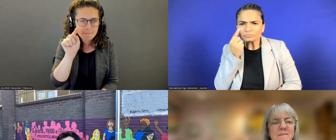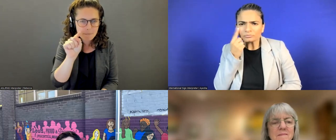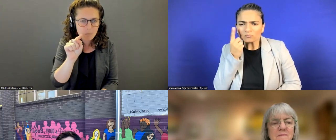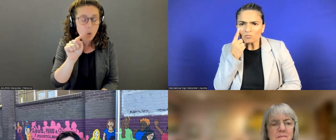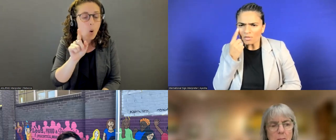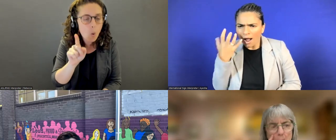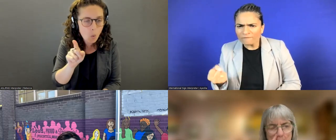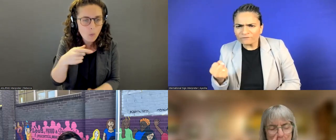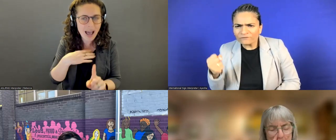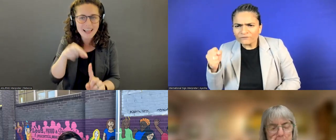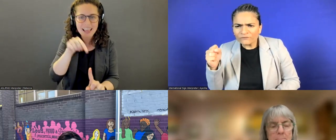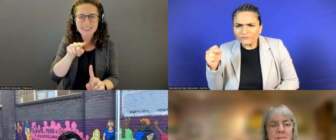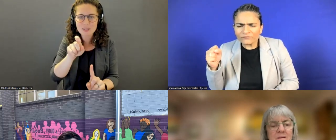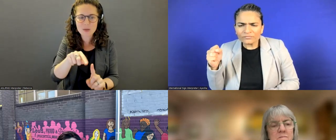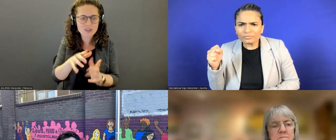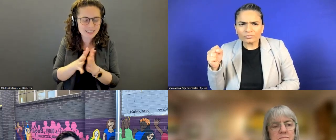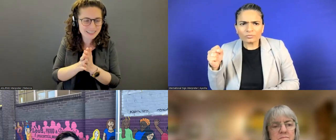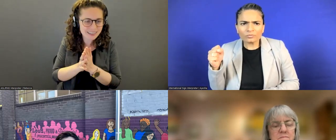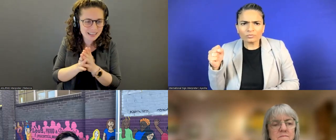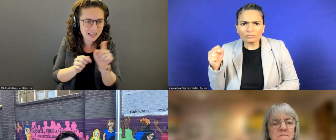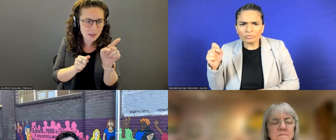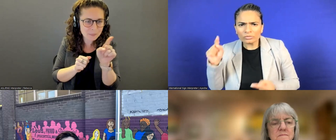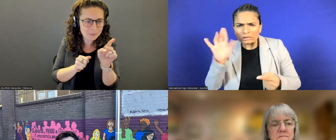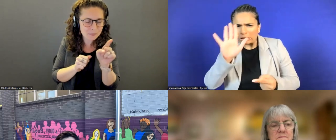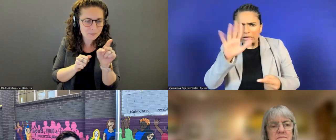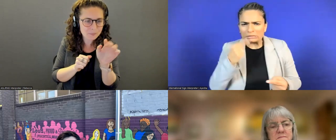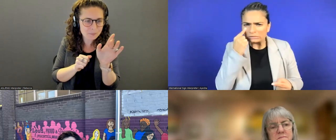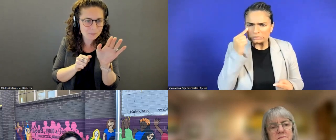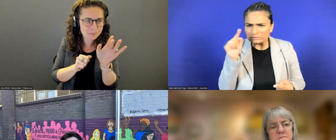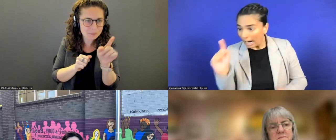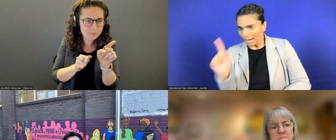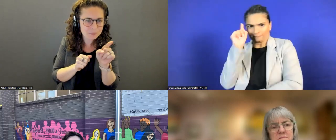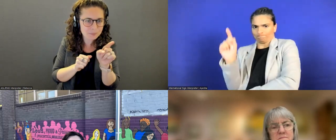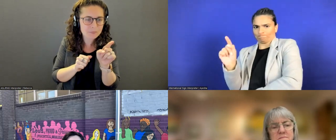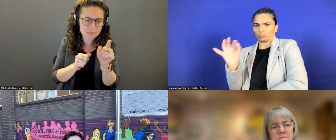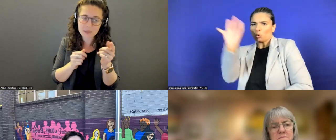We have at lot of people joining from countries around the world.